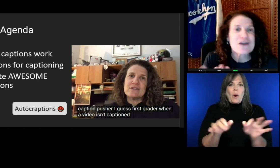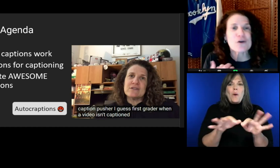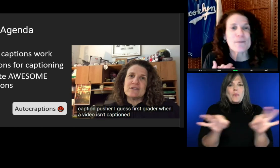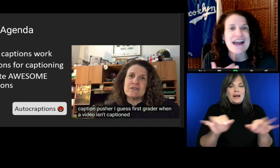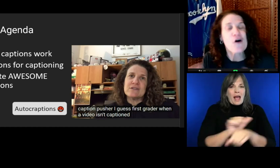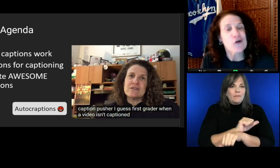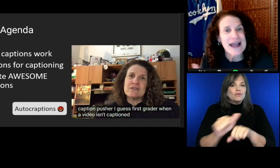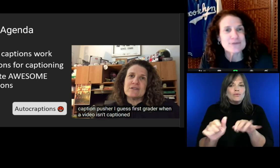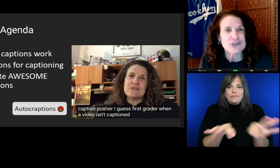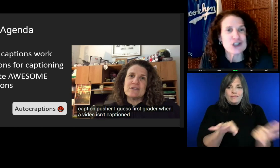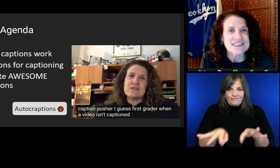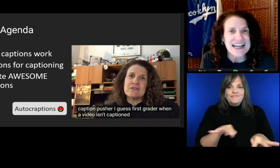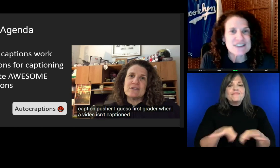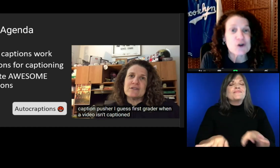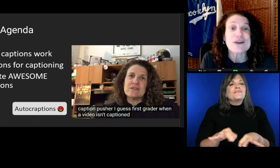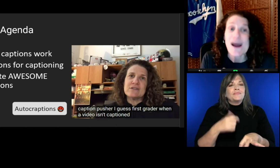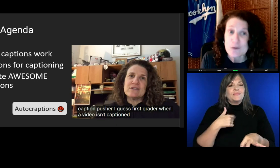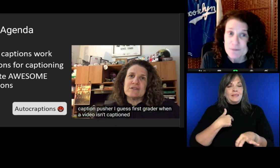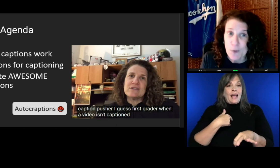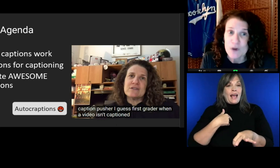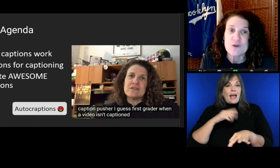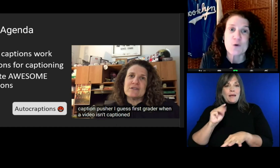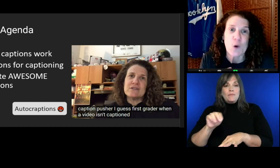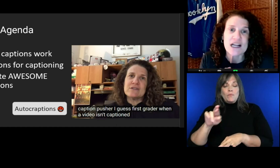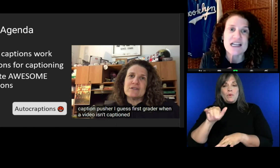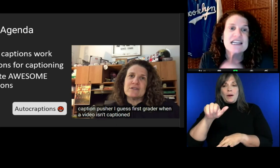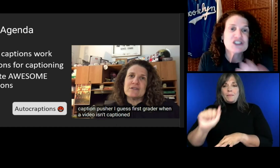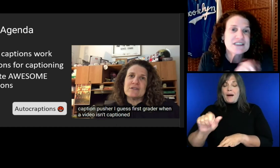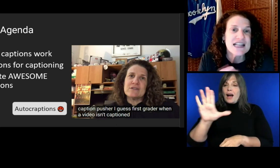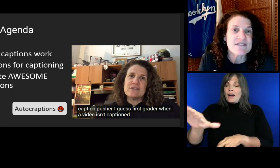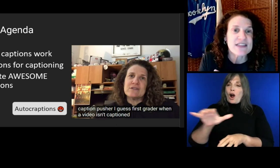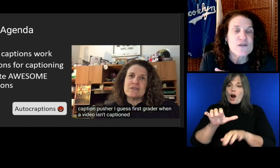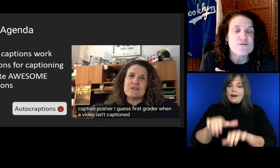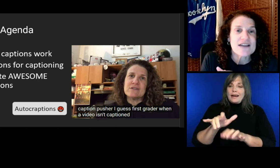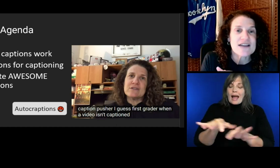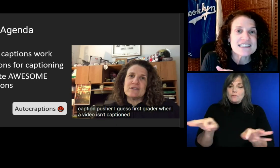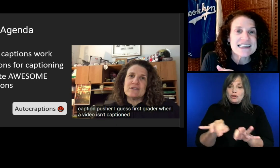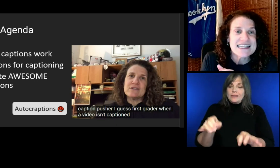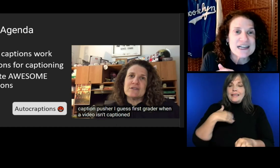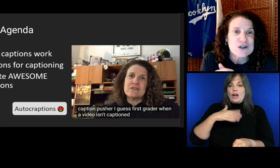And Mirabai, our captioner, says her dad was born in New York, she's lived there for 17